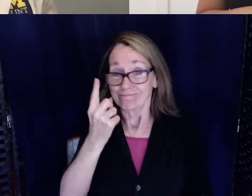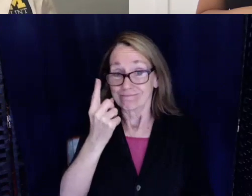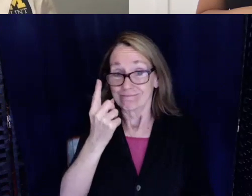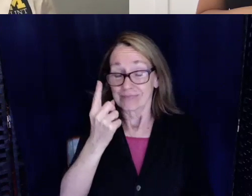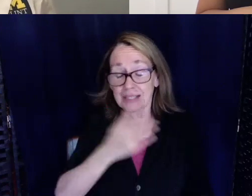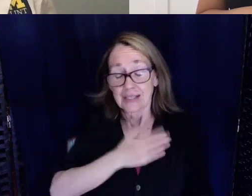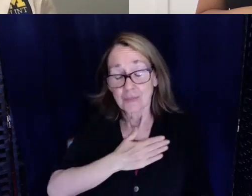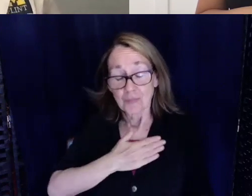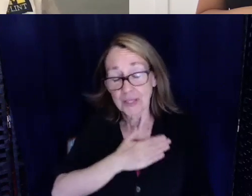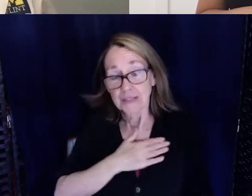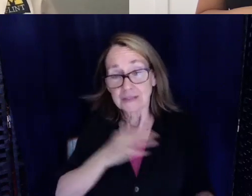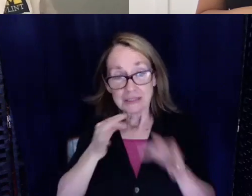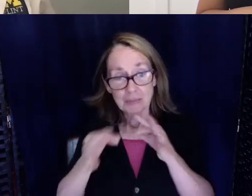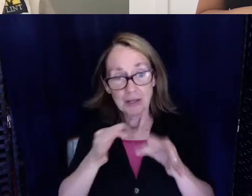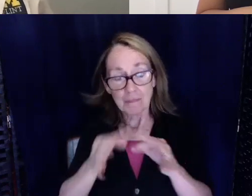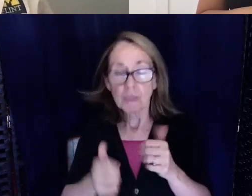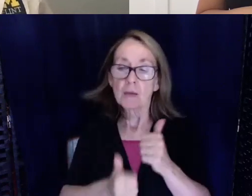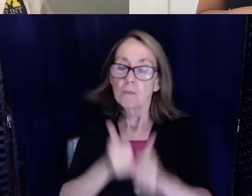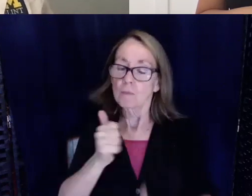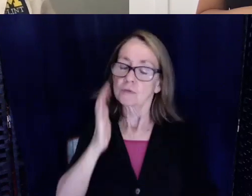explain, most of them will take that time with